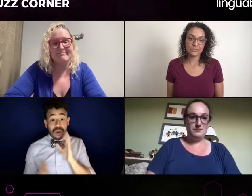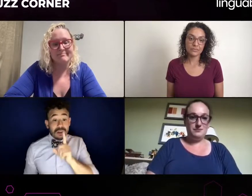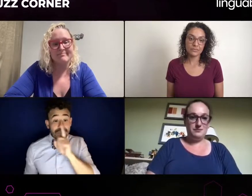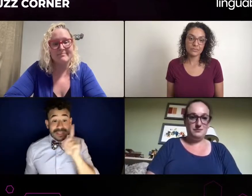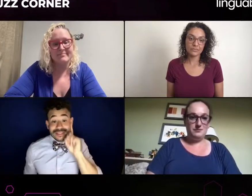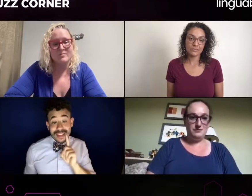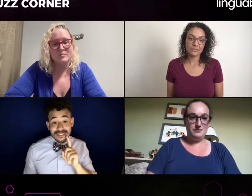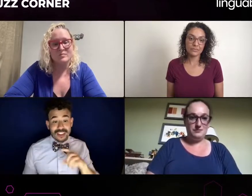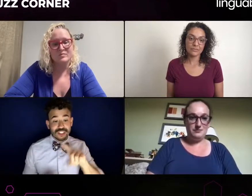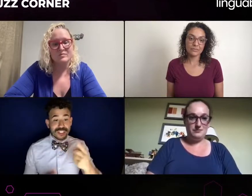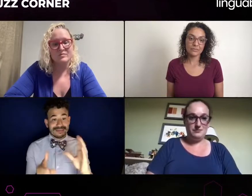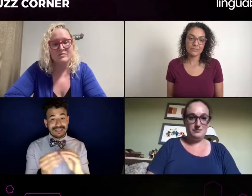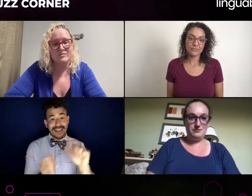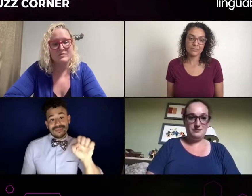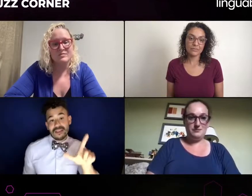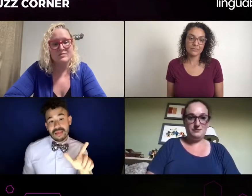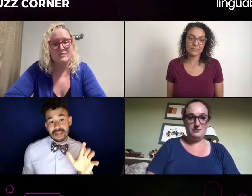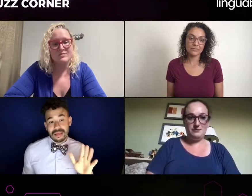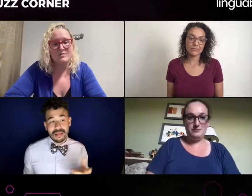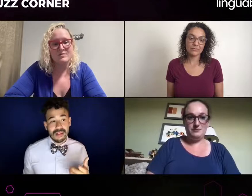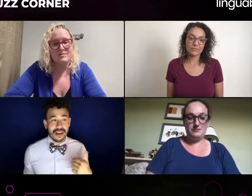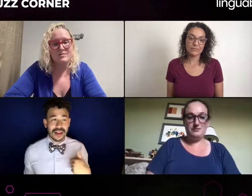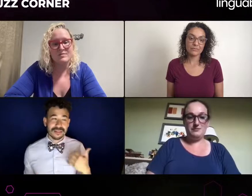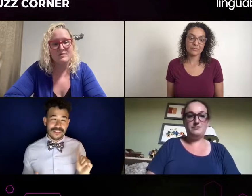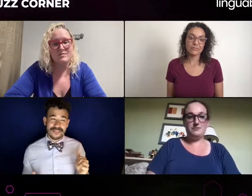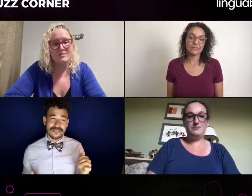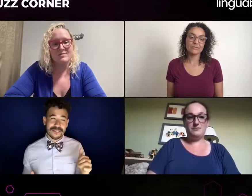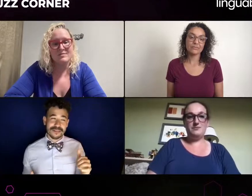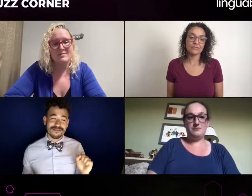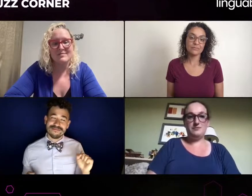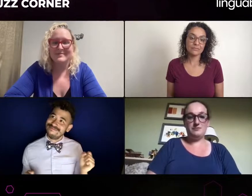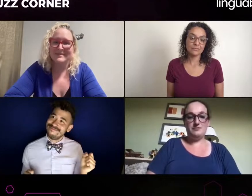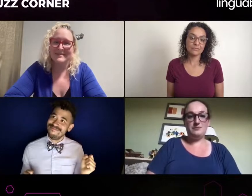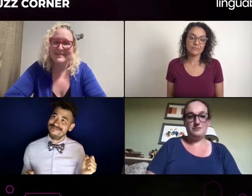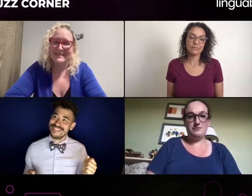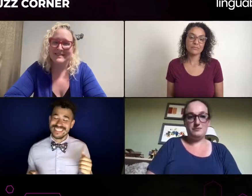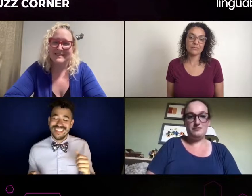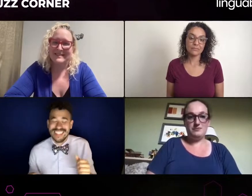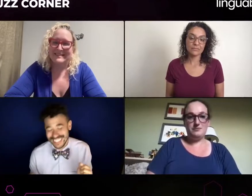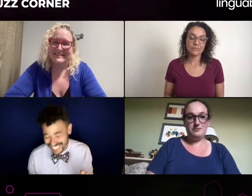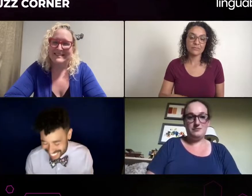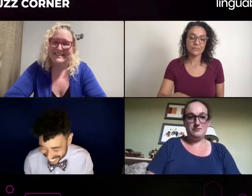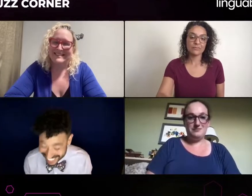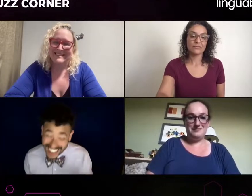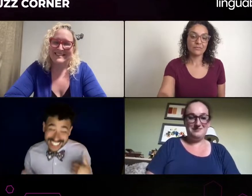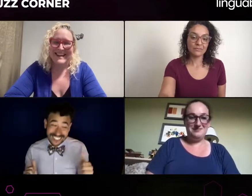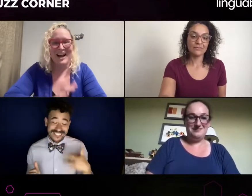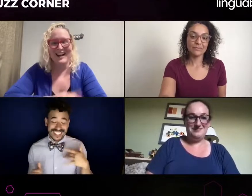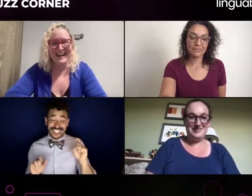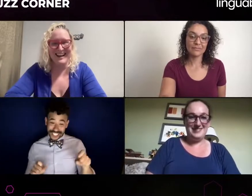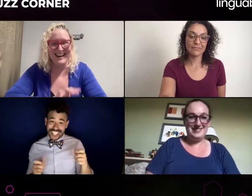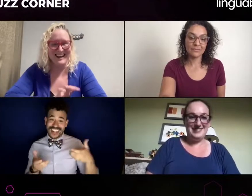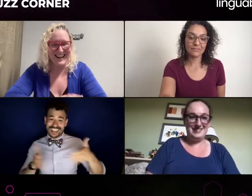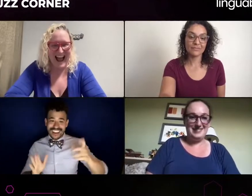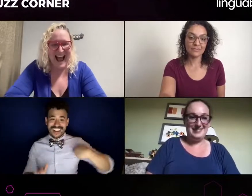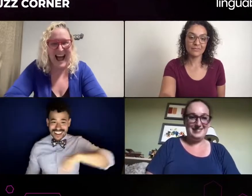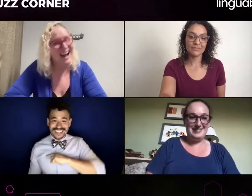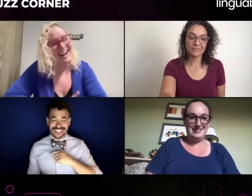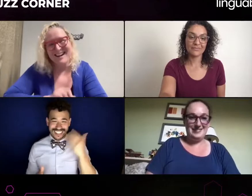the interpreters who are a little bit more timid, little more nervous, who get apprehensive to be involved in theater, I think that's fine.